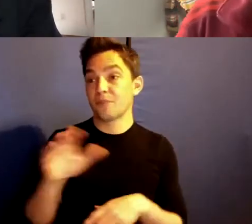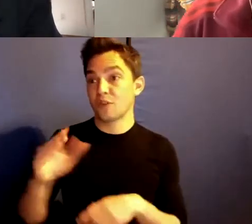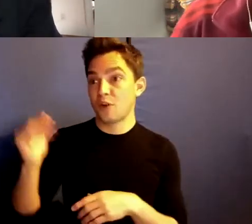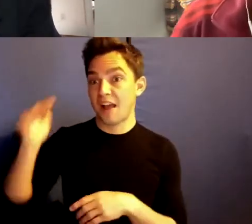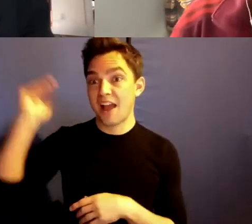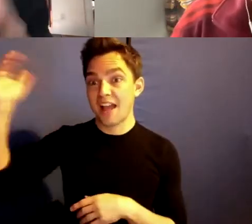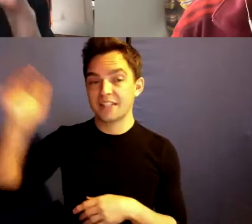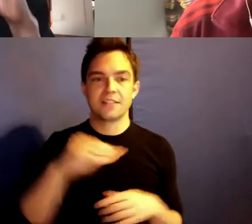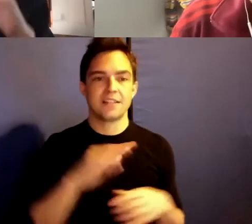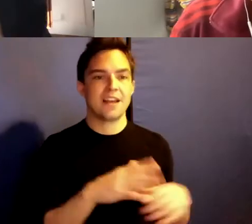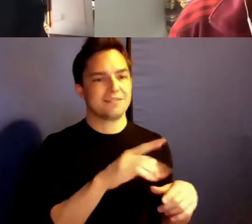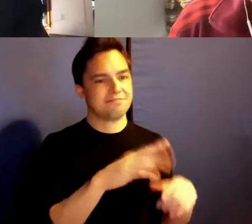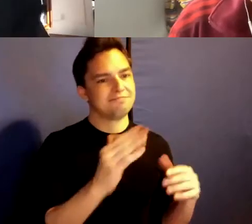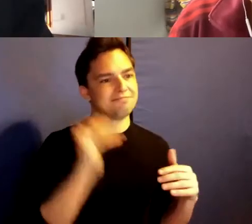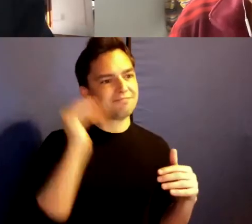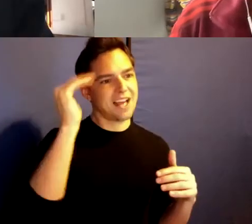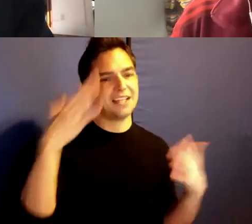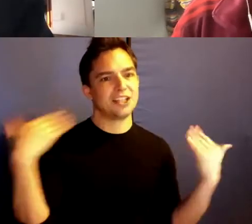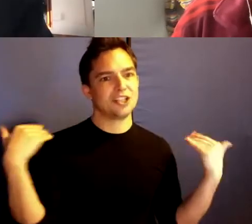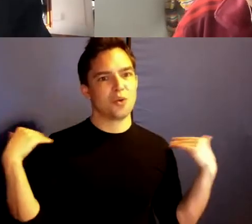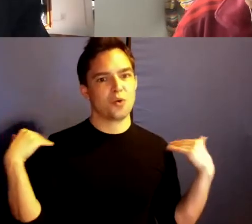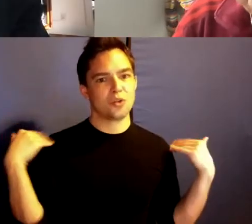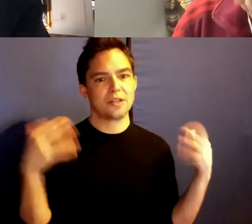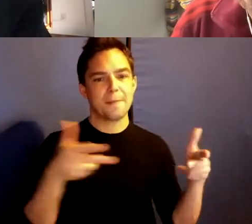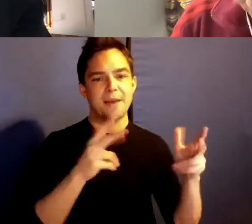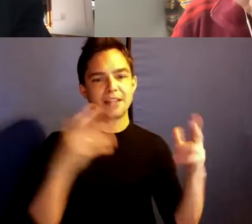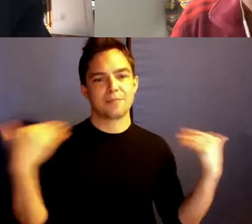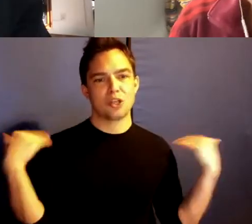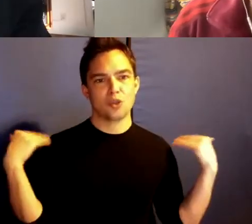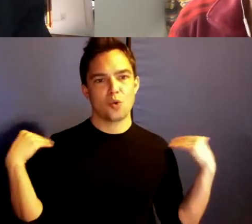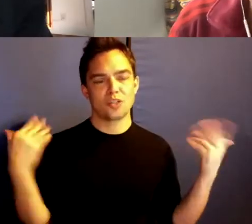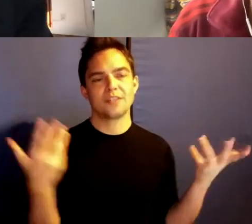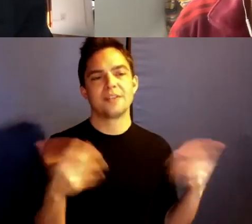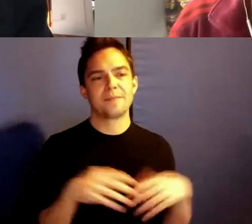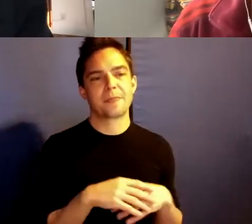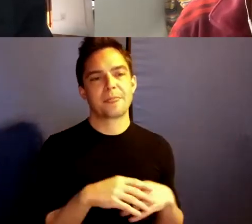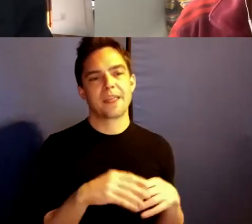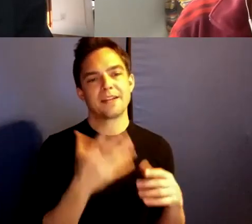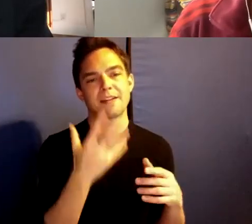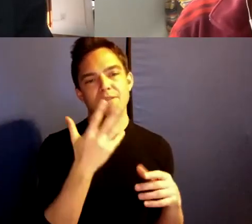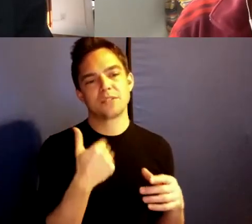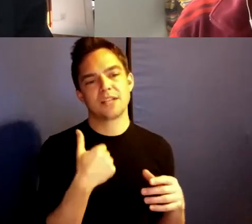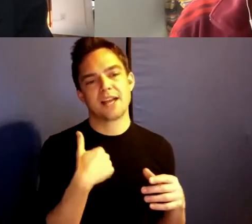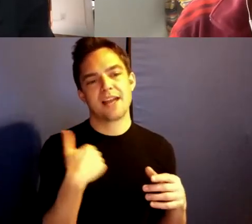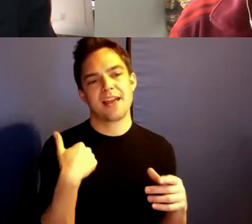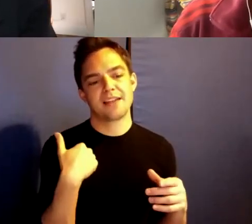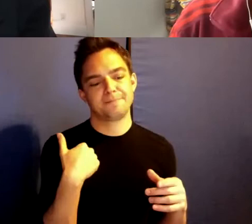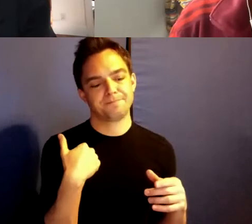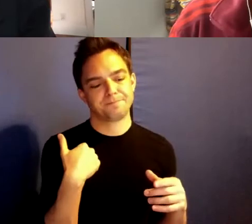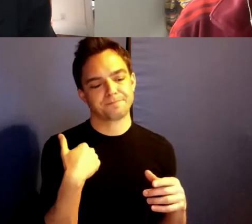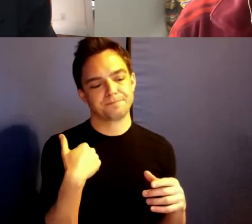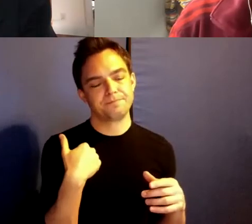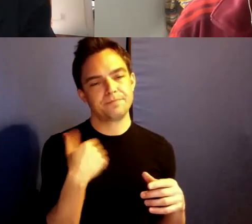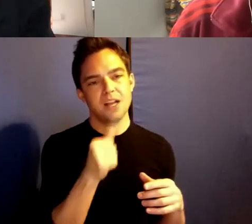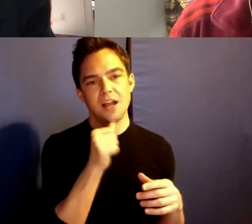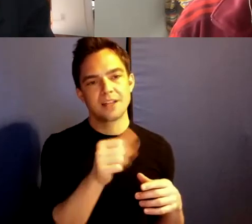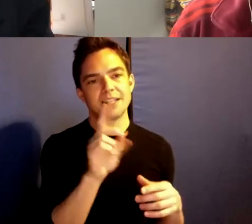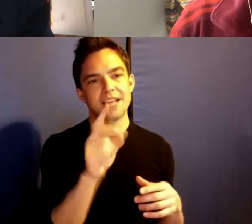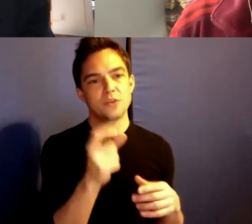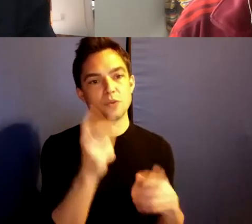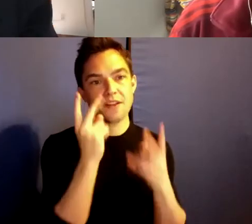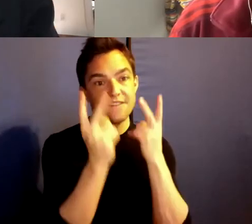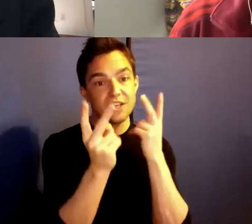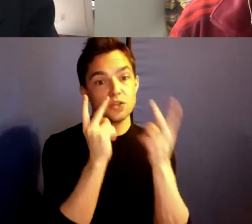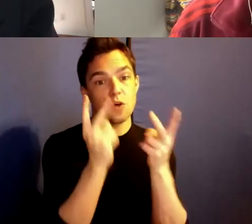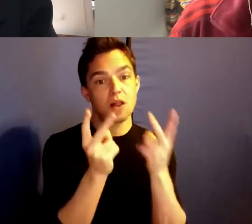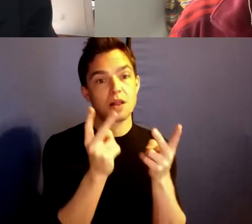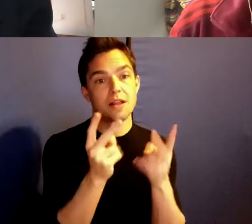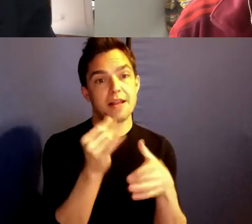The basketball shoulders, and unfortunately, I had an undiagnosed visual impairment and